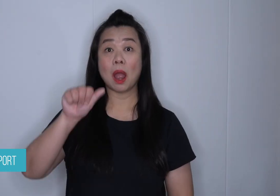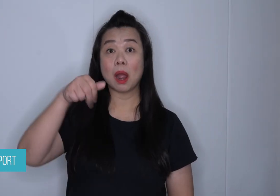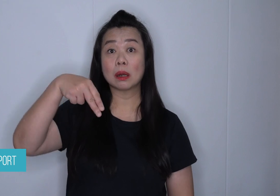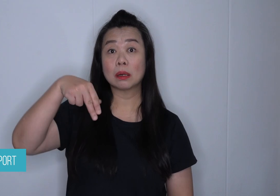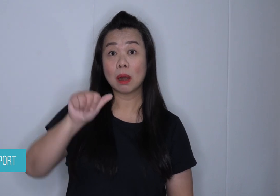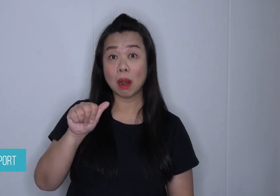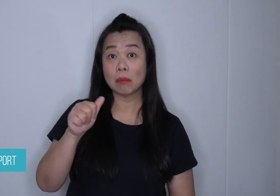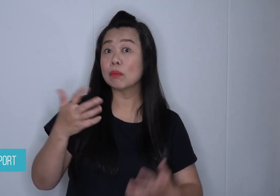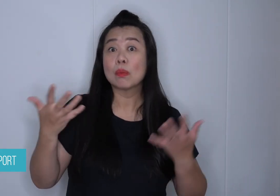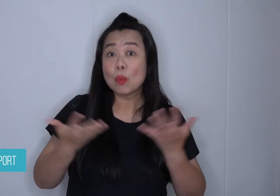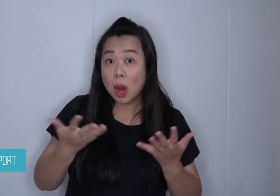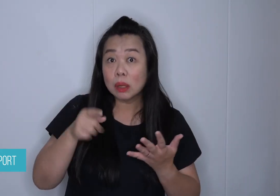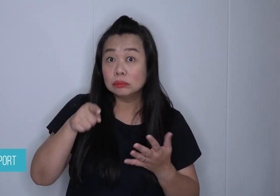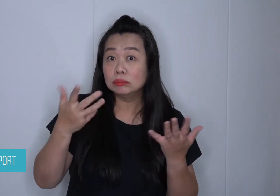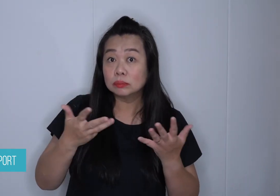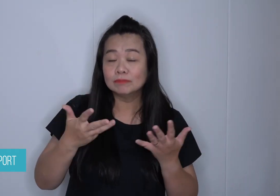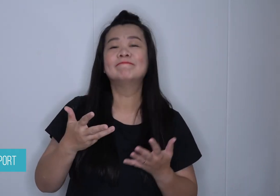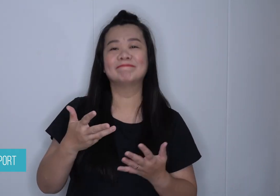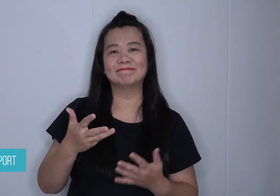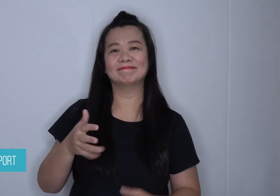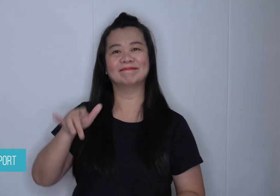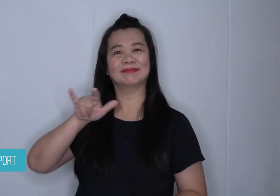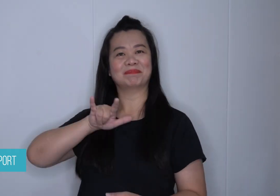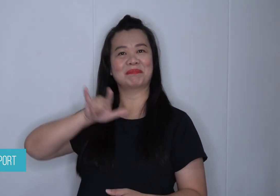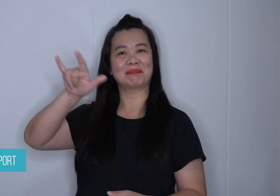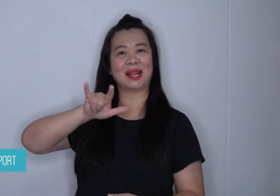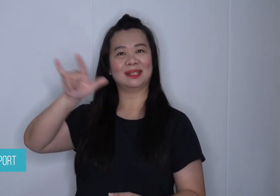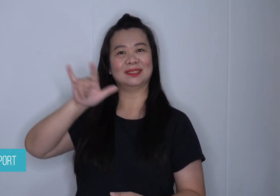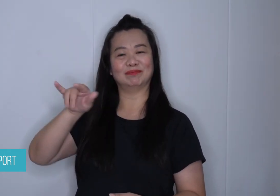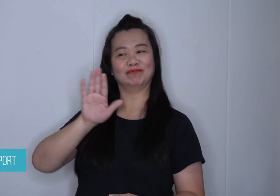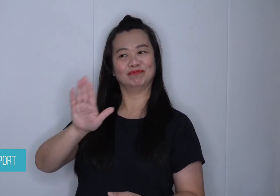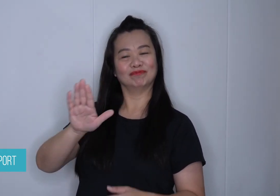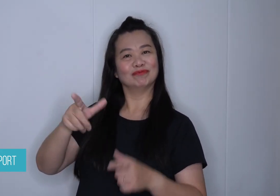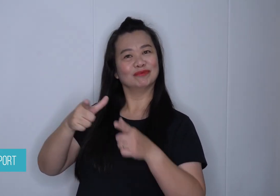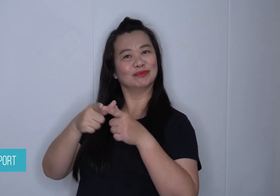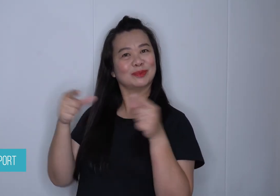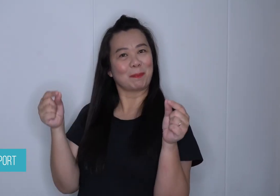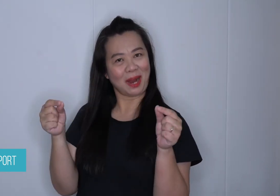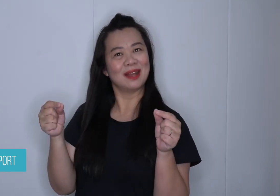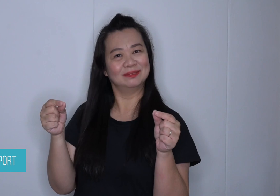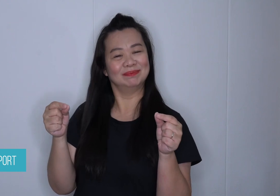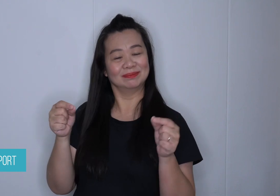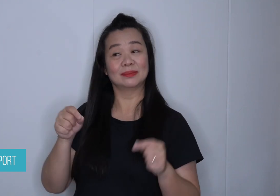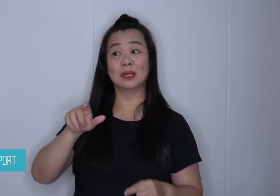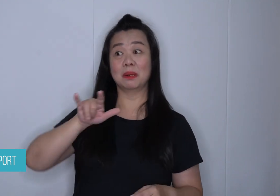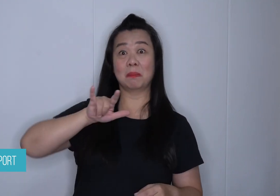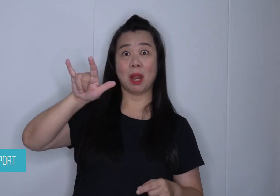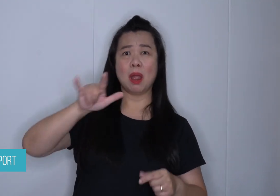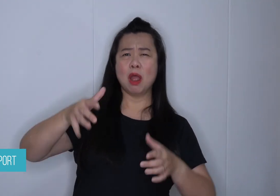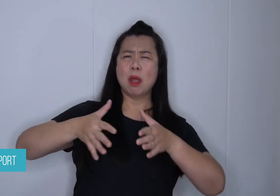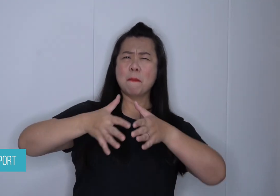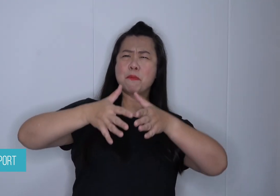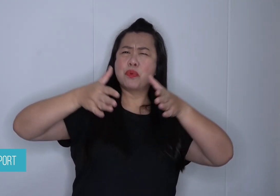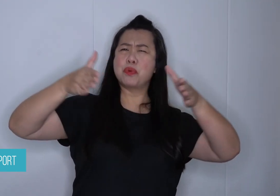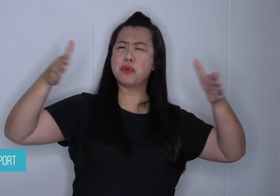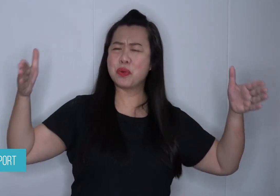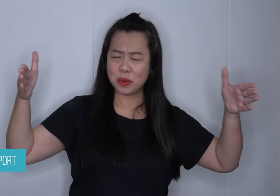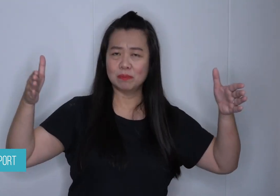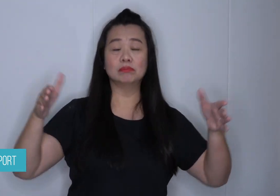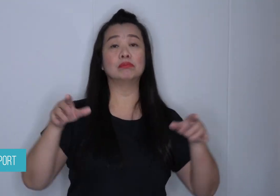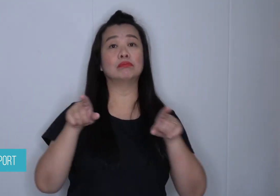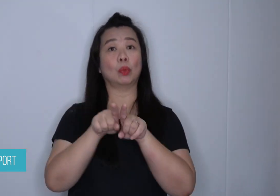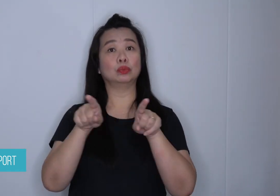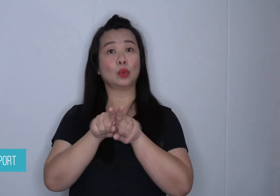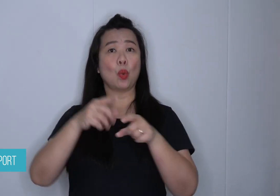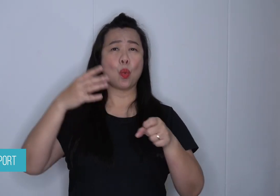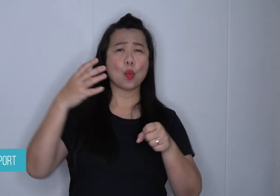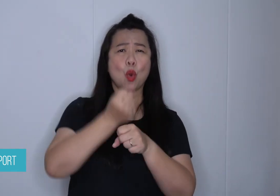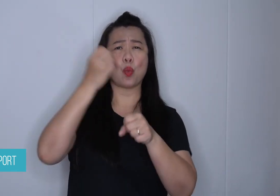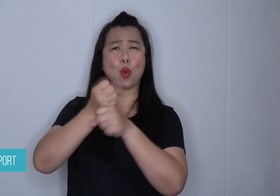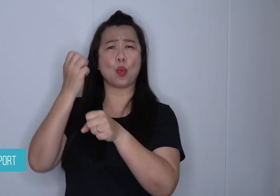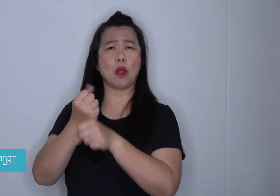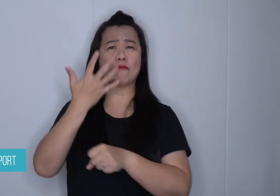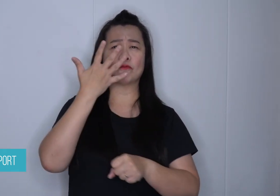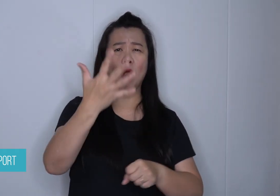ANA, a Japanese airline is a large company that has received